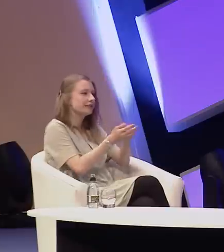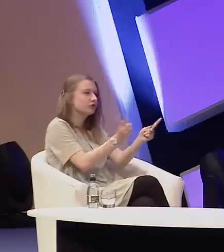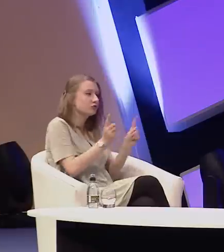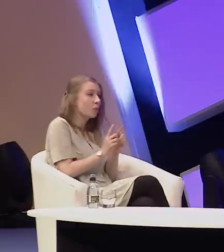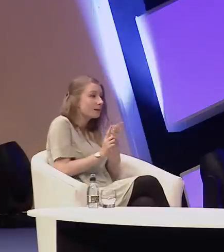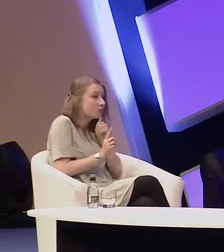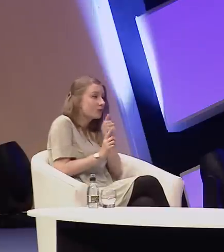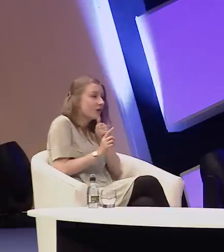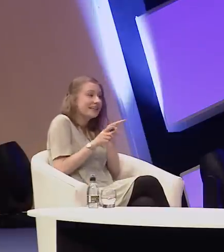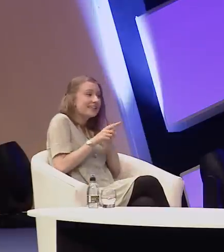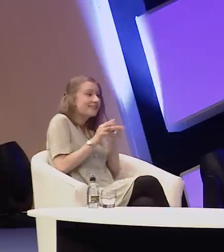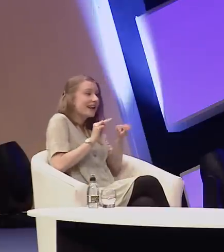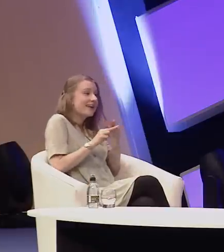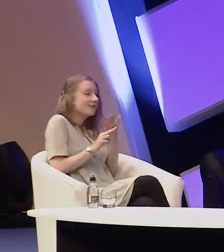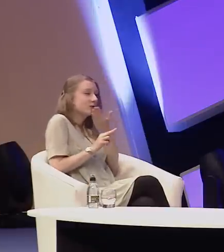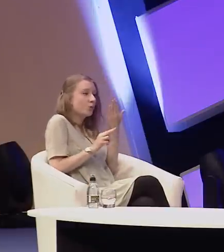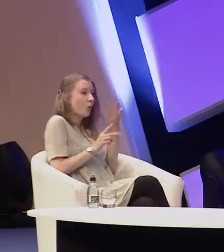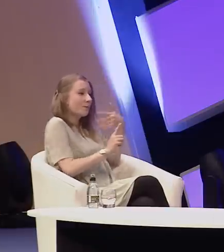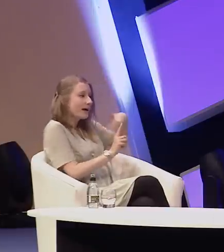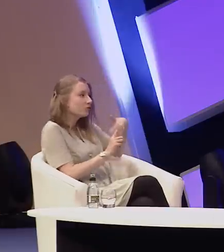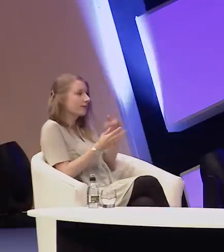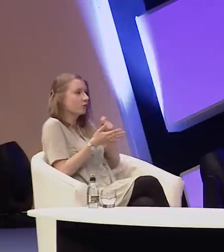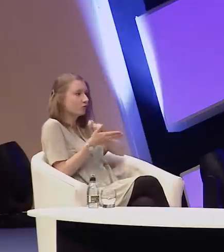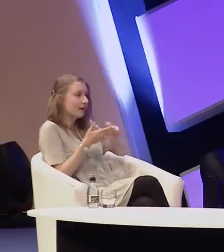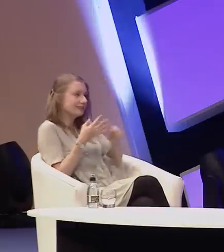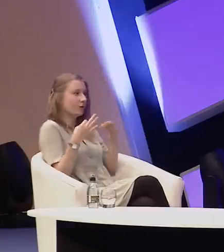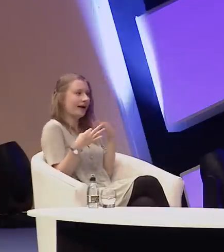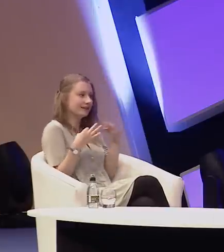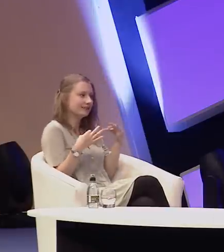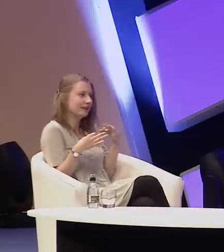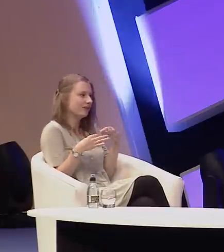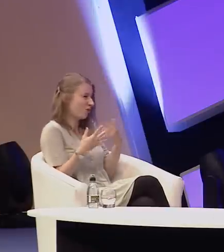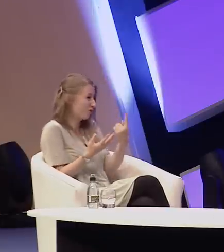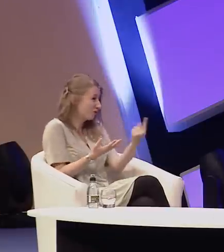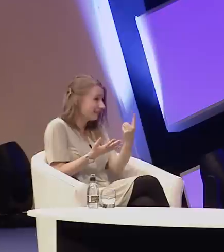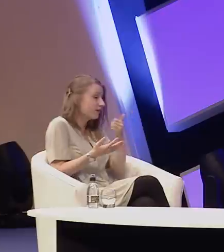if they don't have a background in acting or writing, or would you rather a deaf or hard of